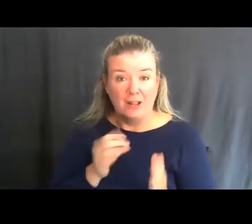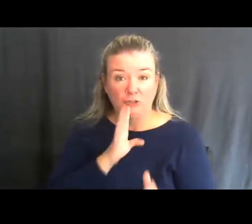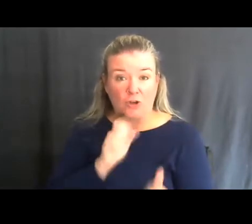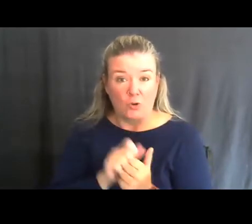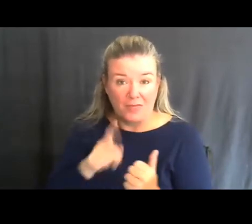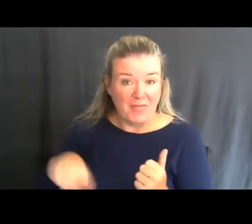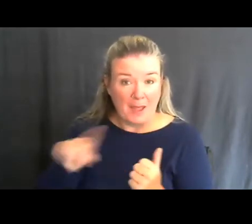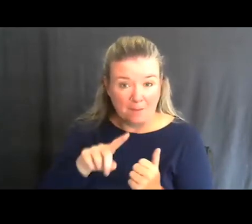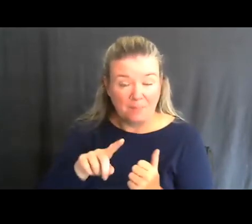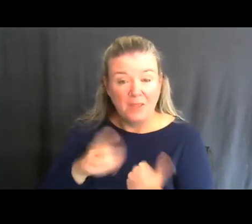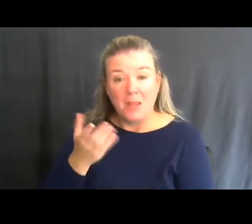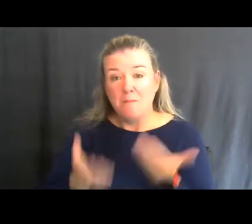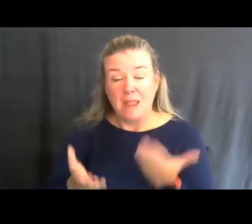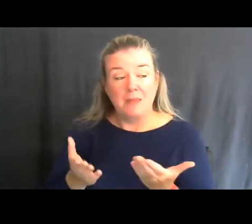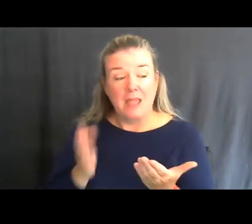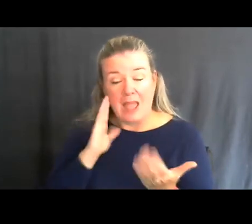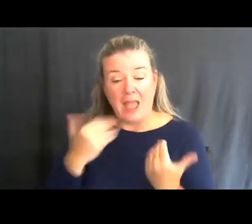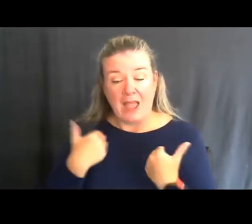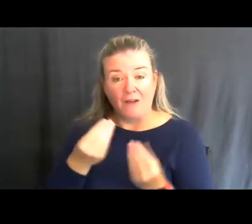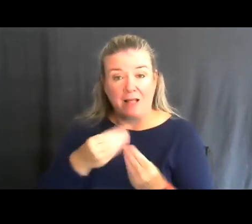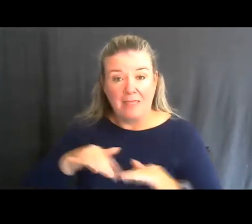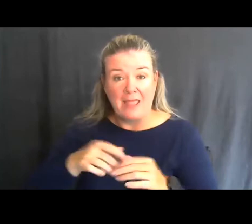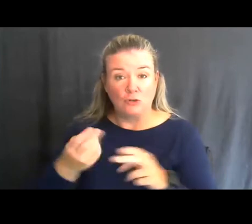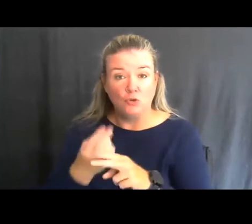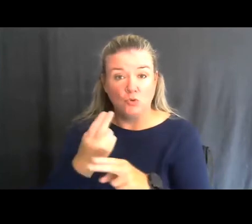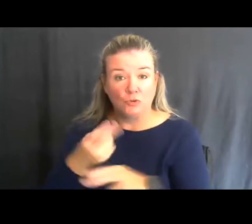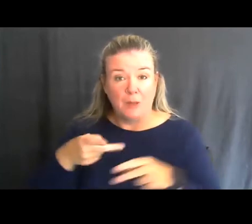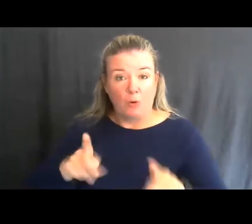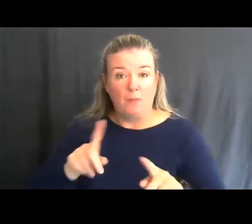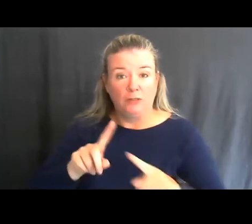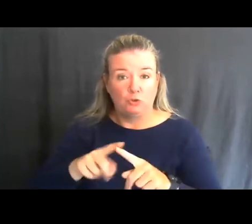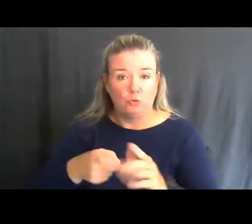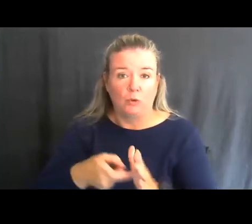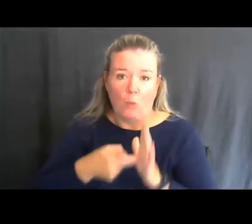There might be a land use permit that you might require for the kind of use that you're